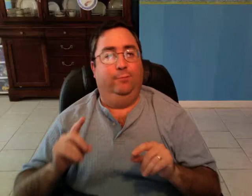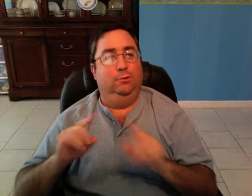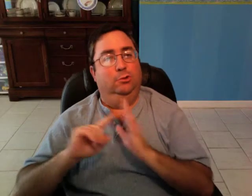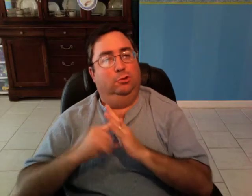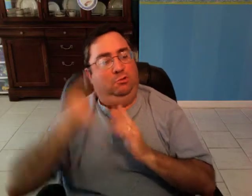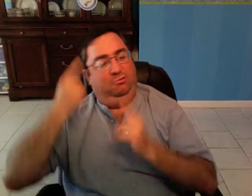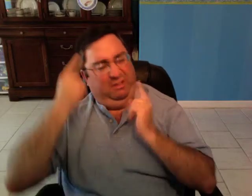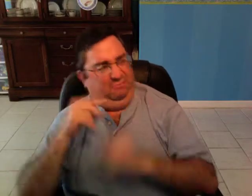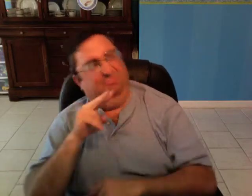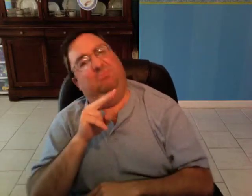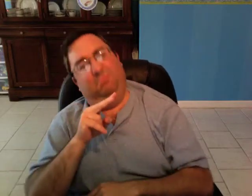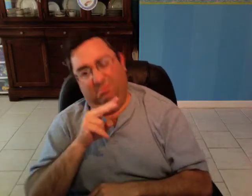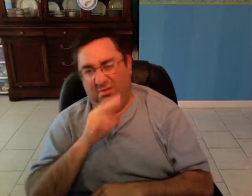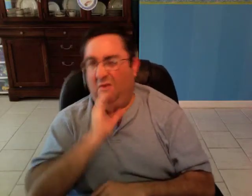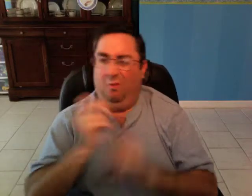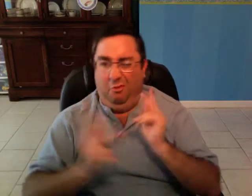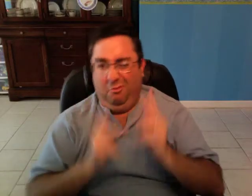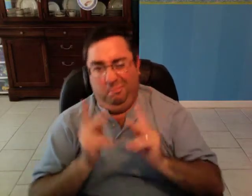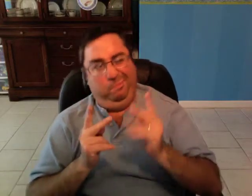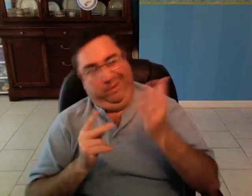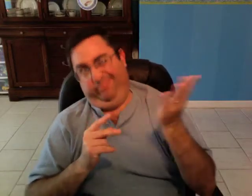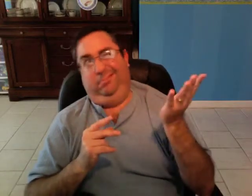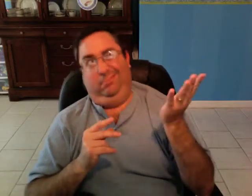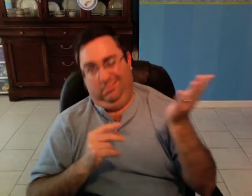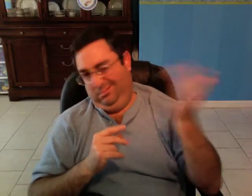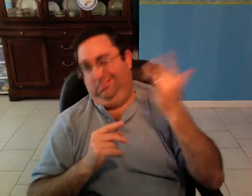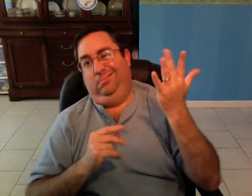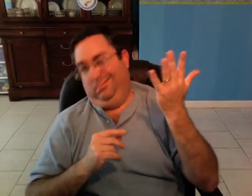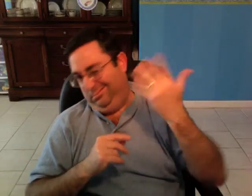they start thinking of adults as "idiots" and rejecting them.